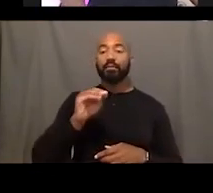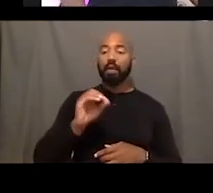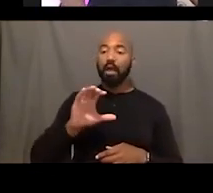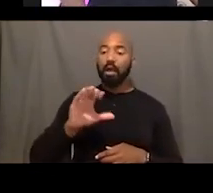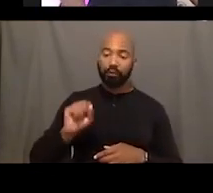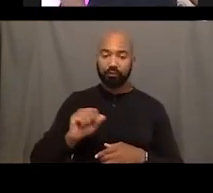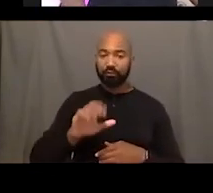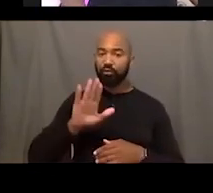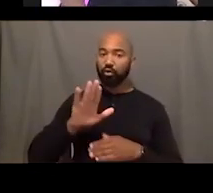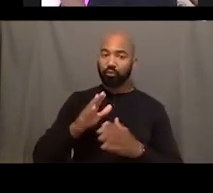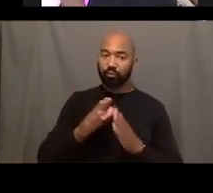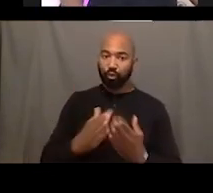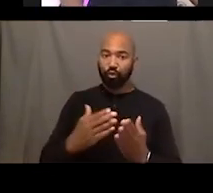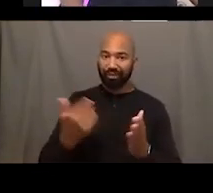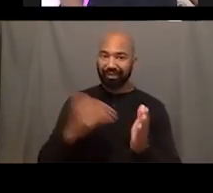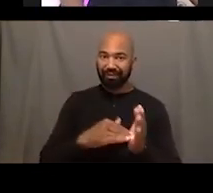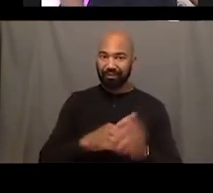and what else I'm reading another book.